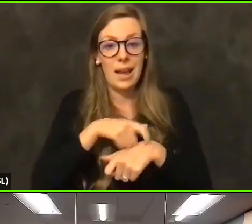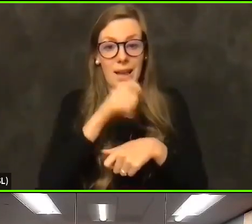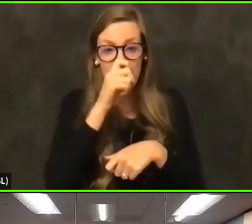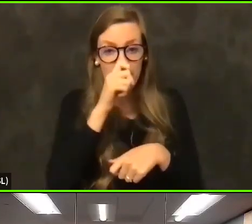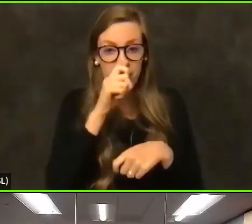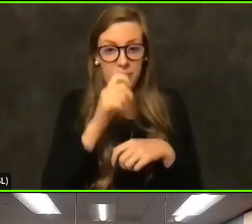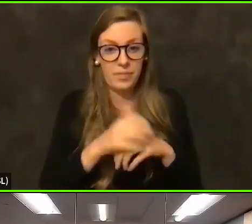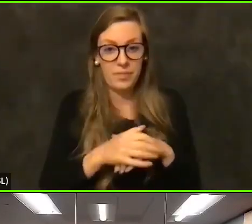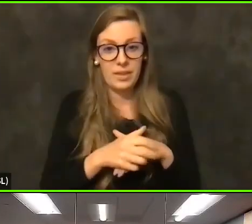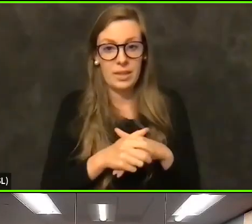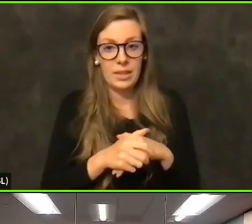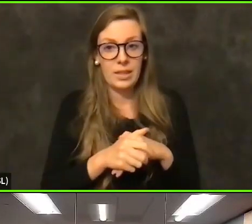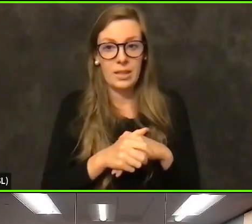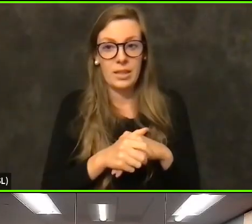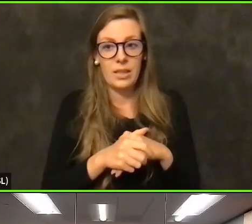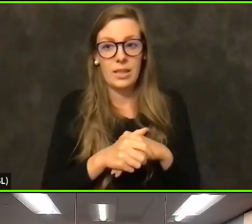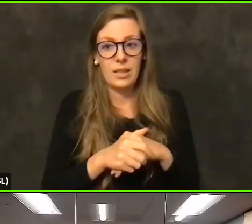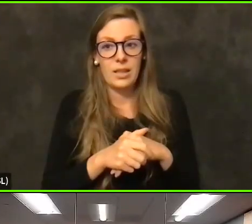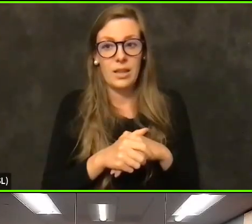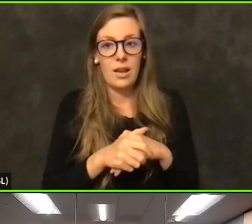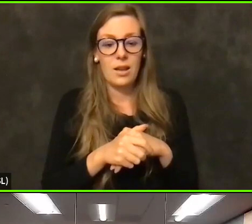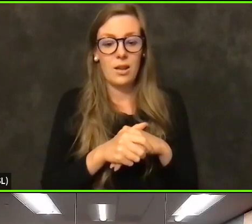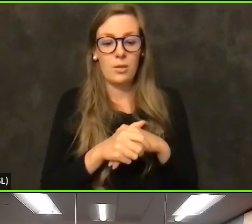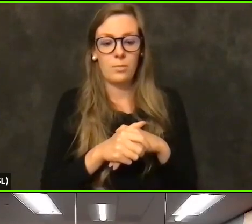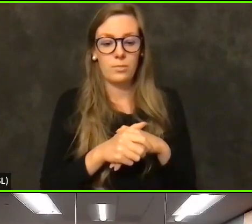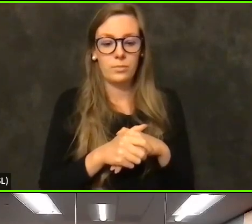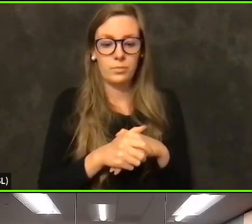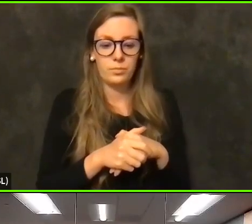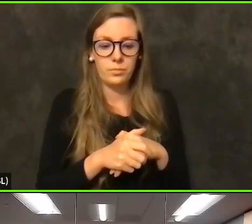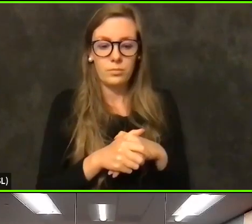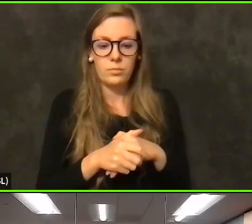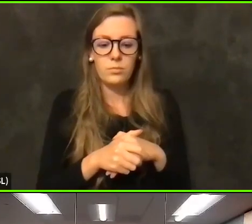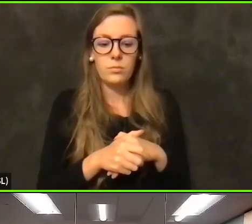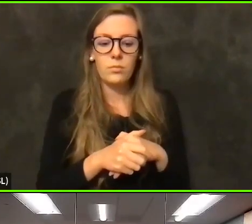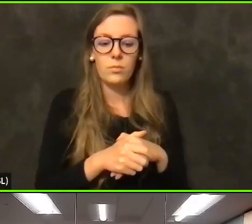which we started vaccinating this Monday from Graceville Pavilion.